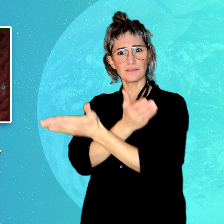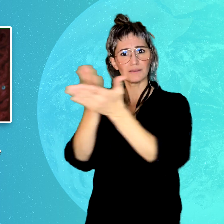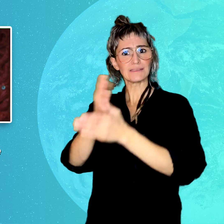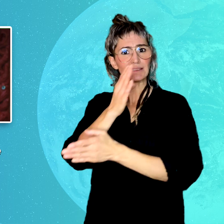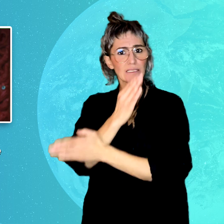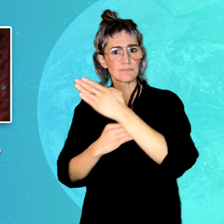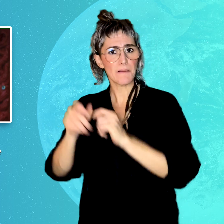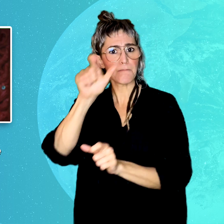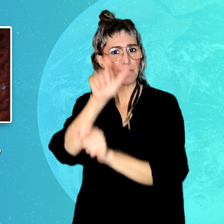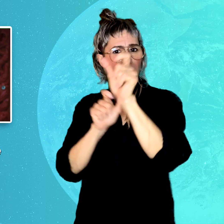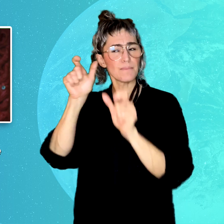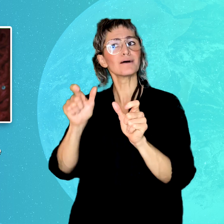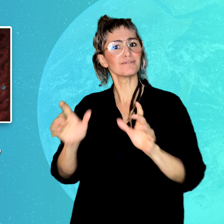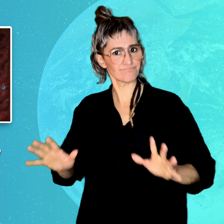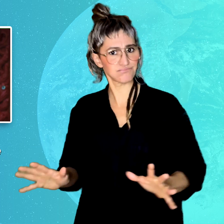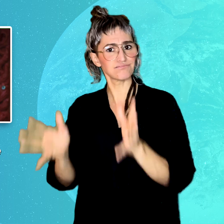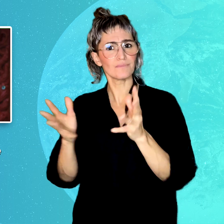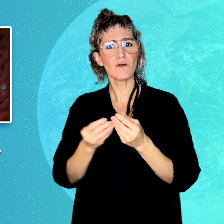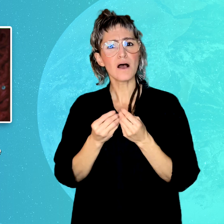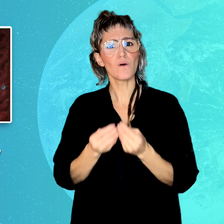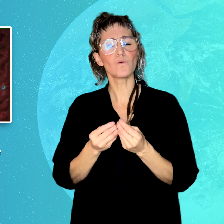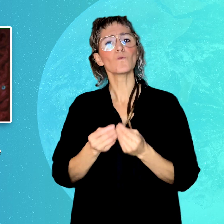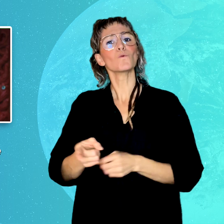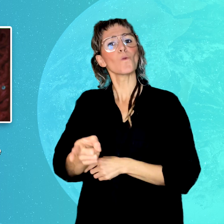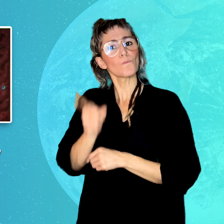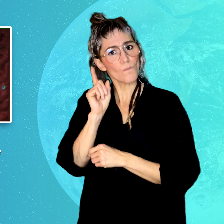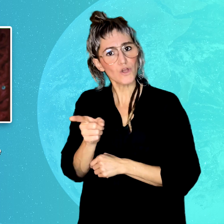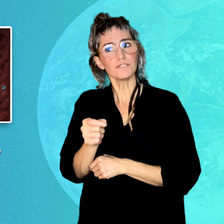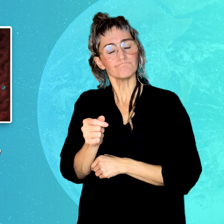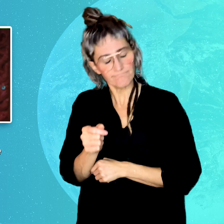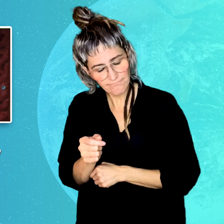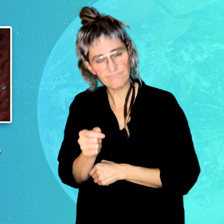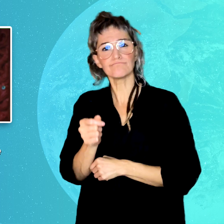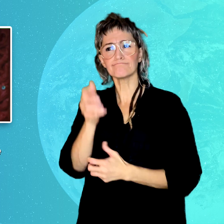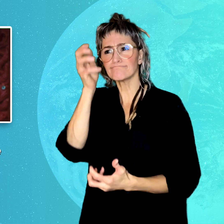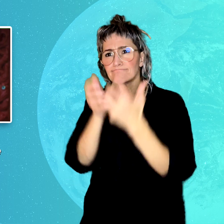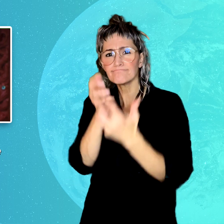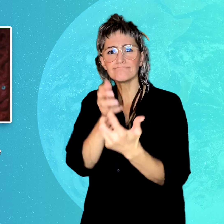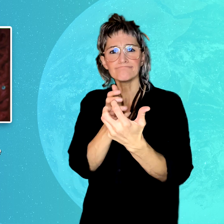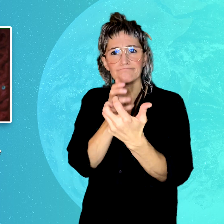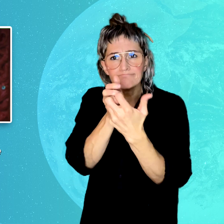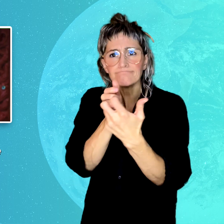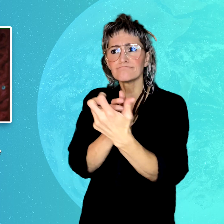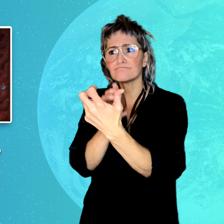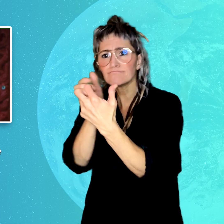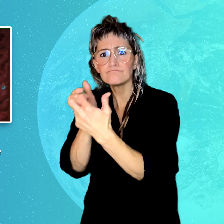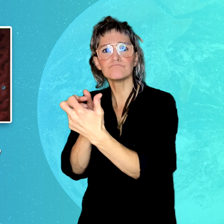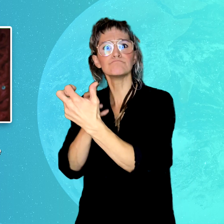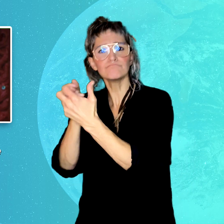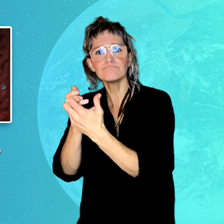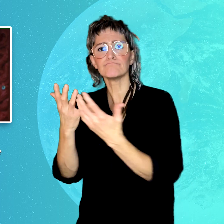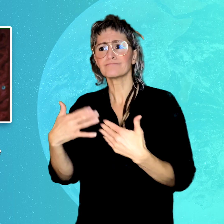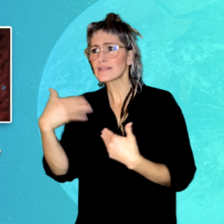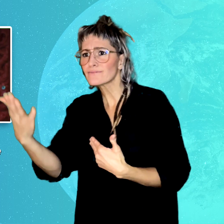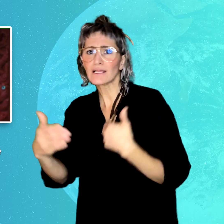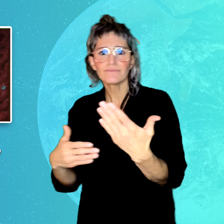which protects and promotes the rights of disabled people